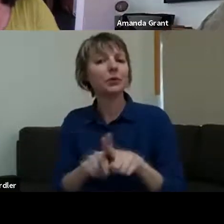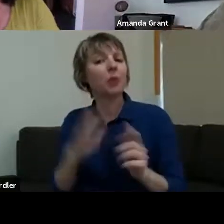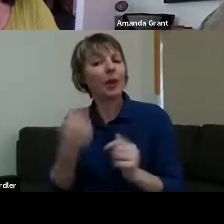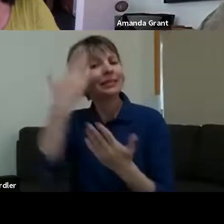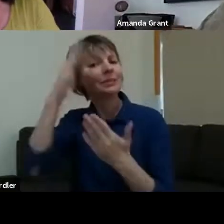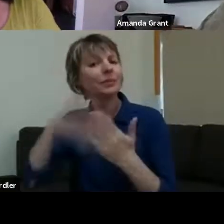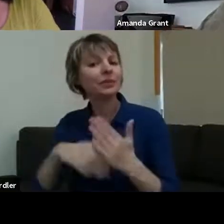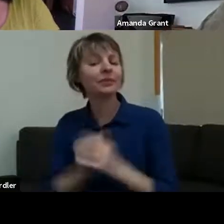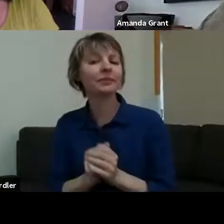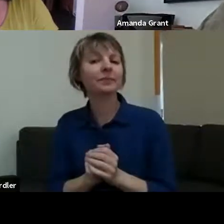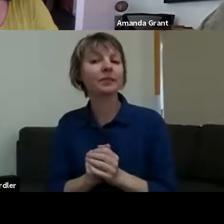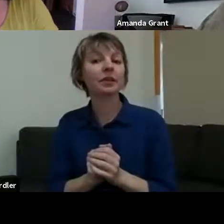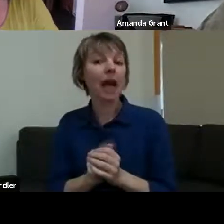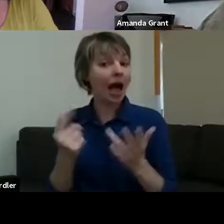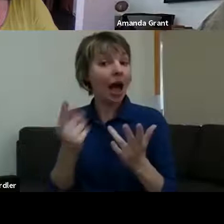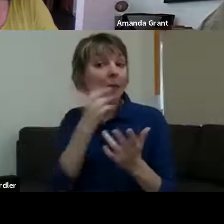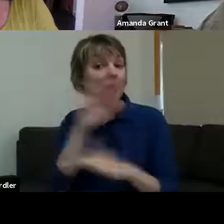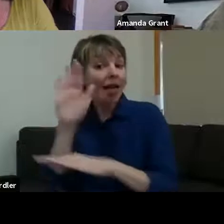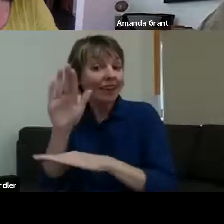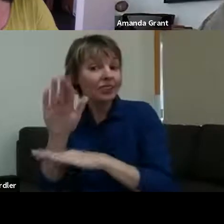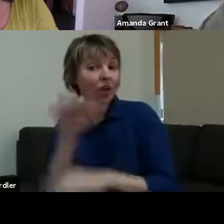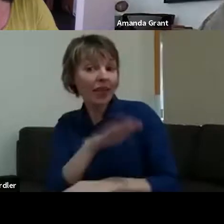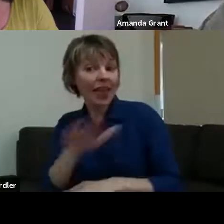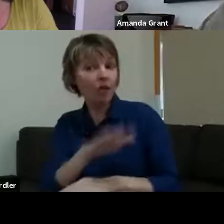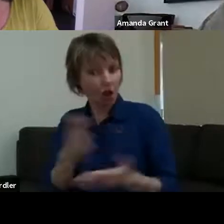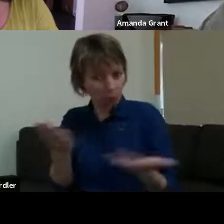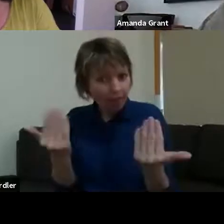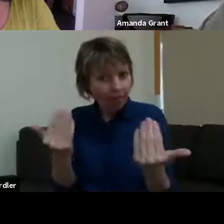primary audience is the local community. The secondary audience